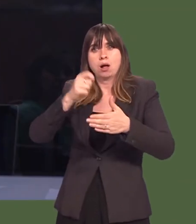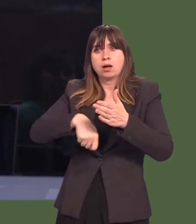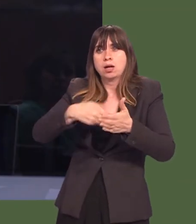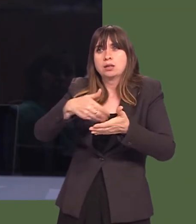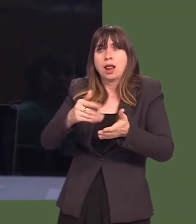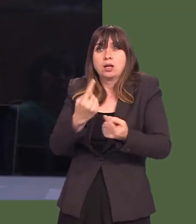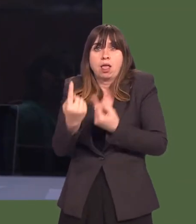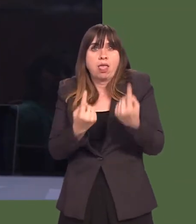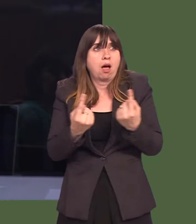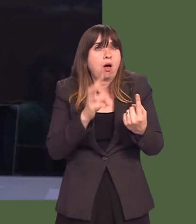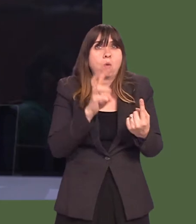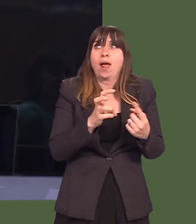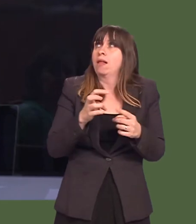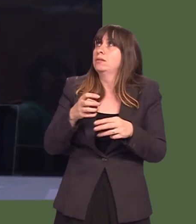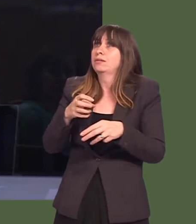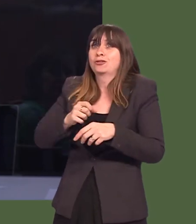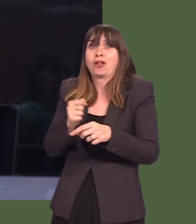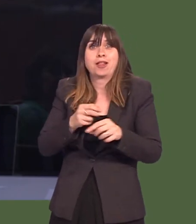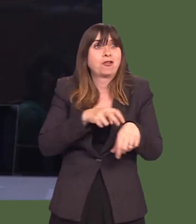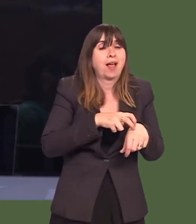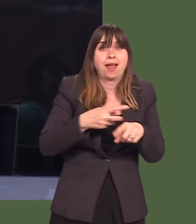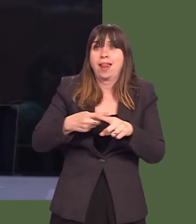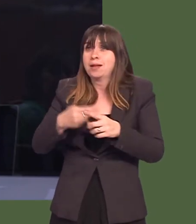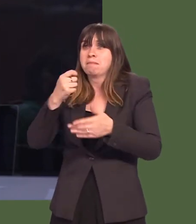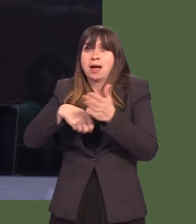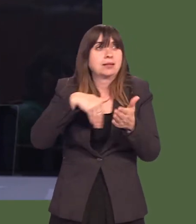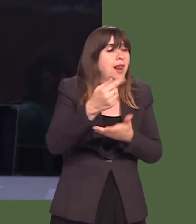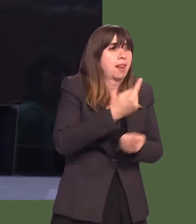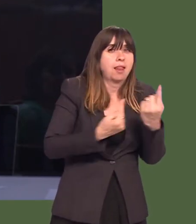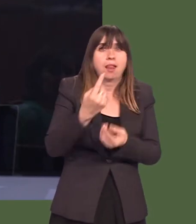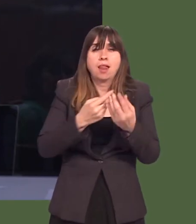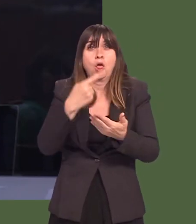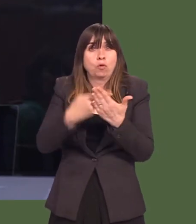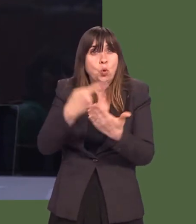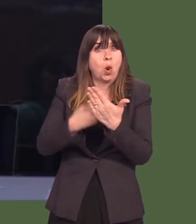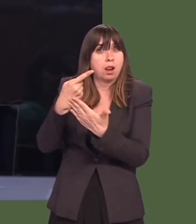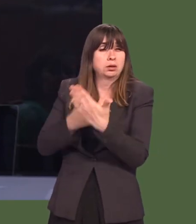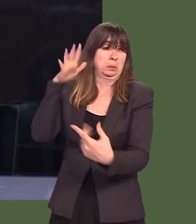market will give an indication of the future of the constitution of this country.